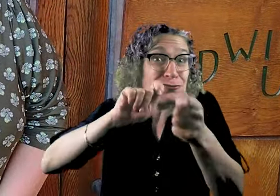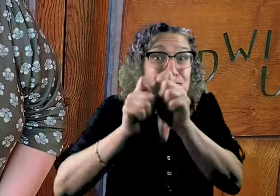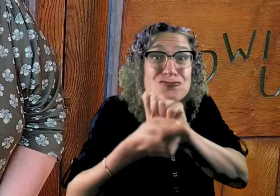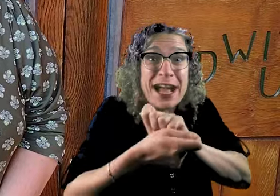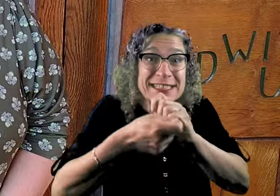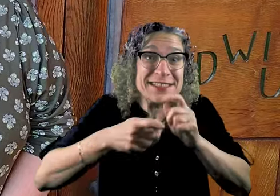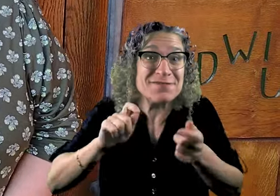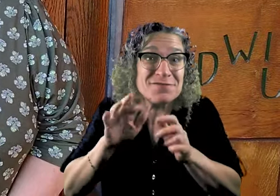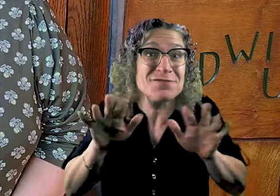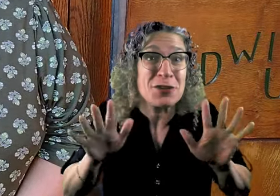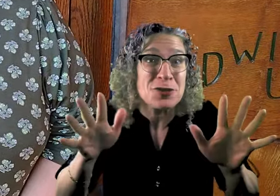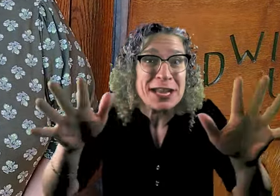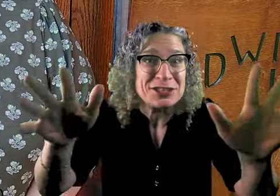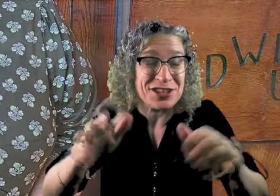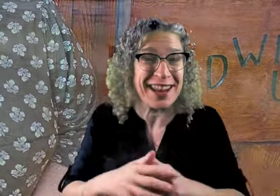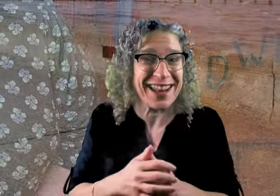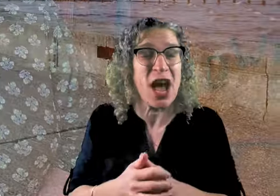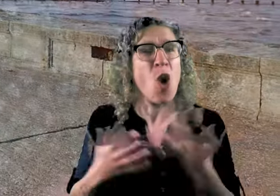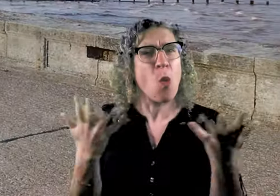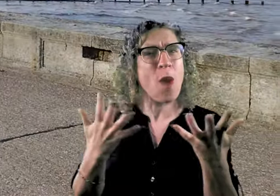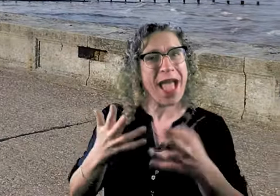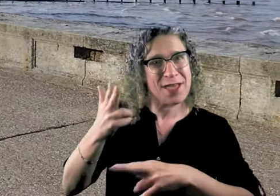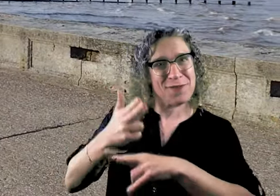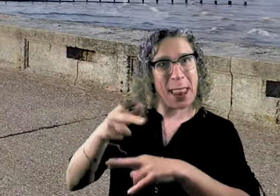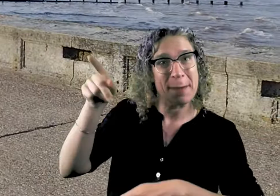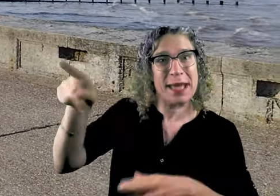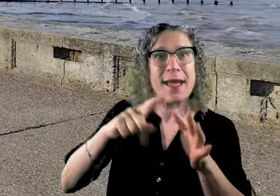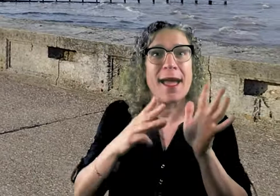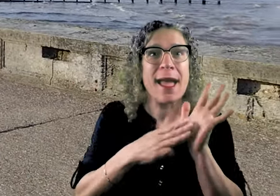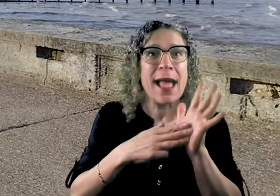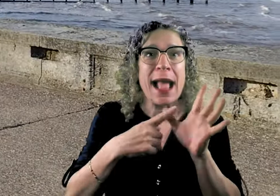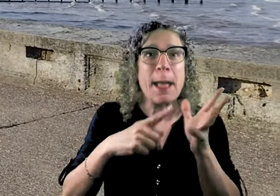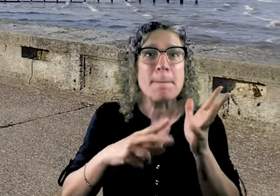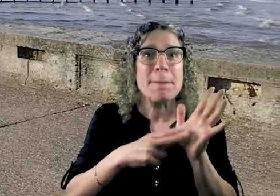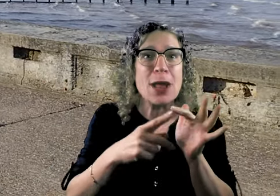after Trinity comes from Emmanuel Church in Bridlington where we will be thinking